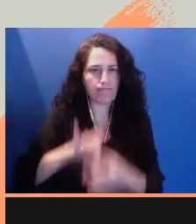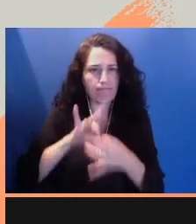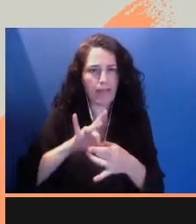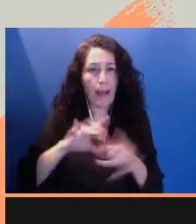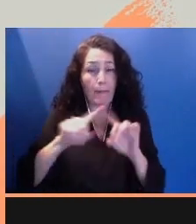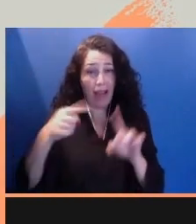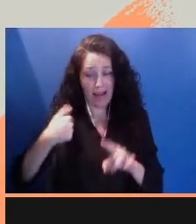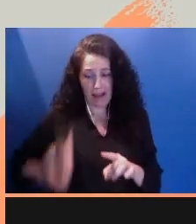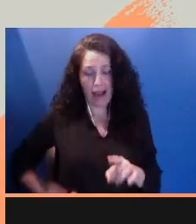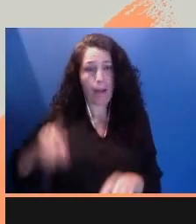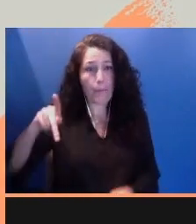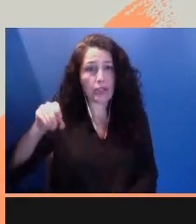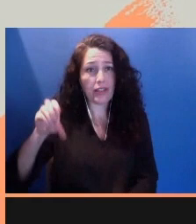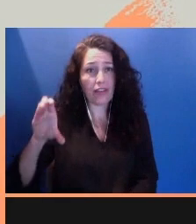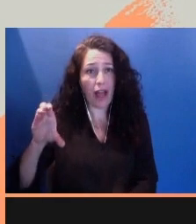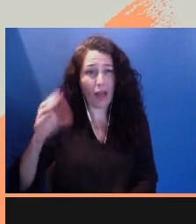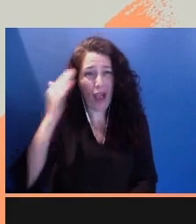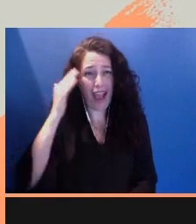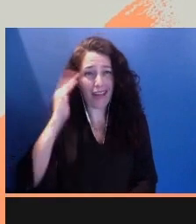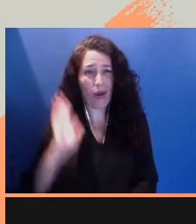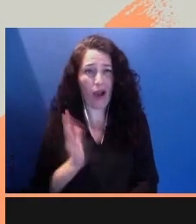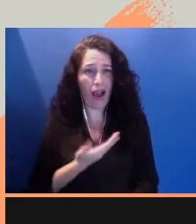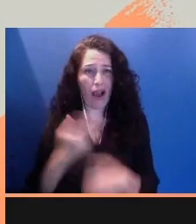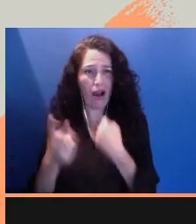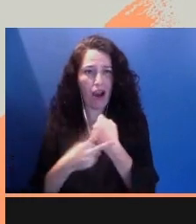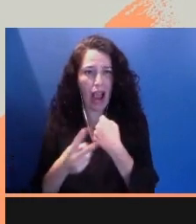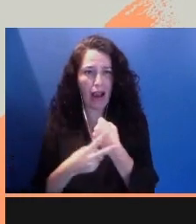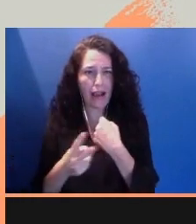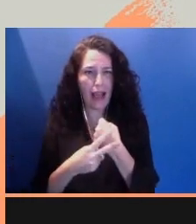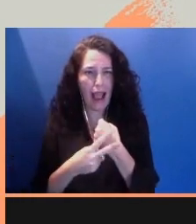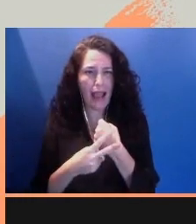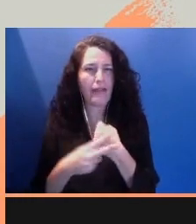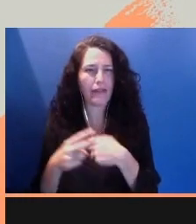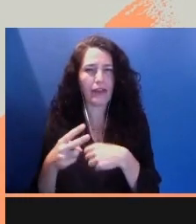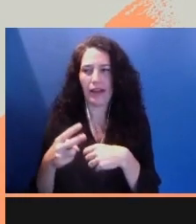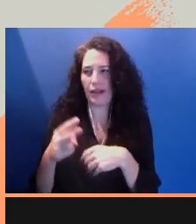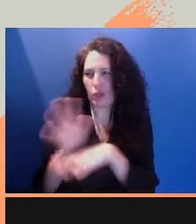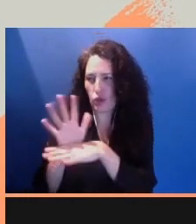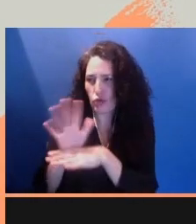have not always deemed our stories worthy of collecting.